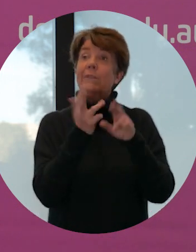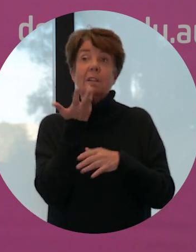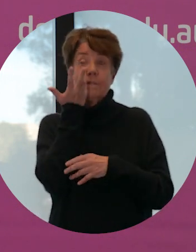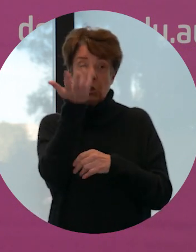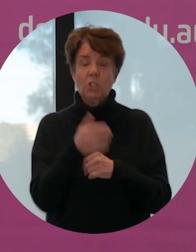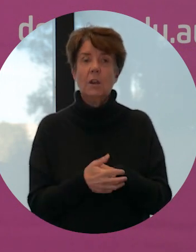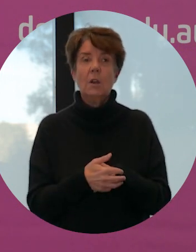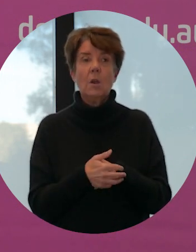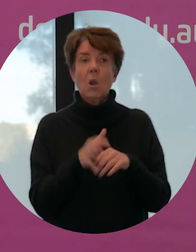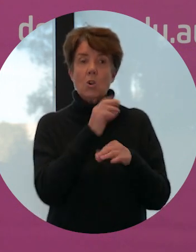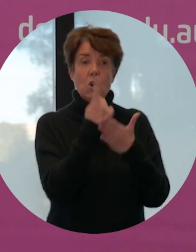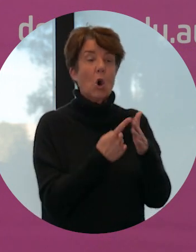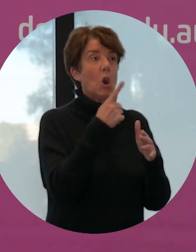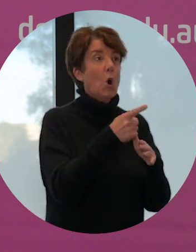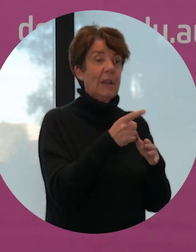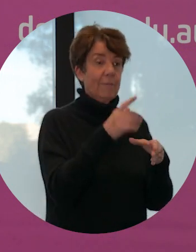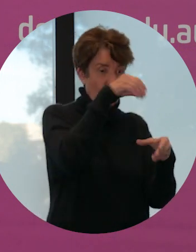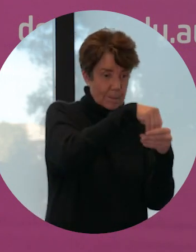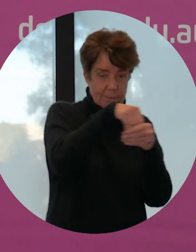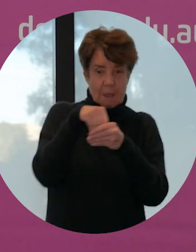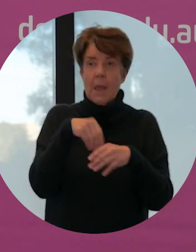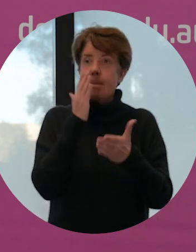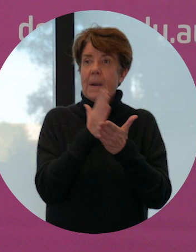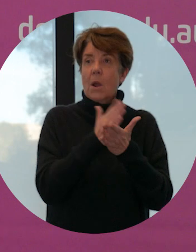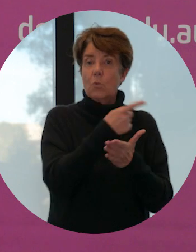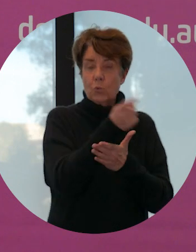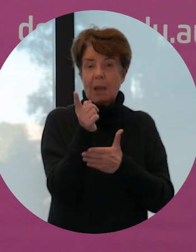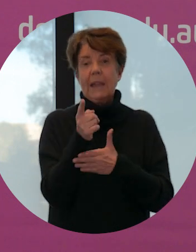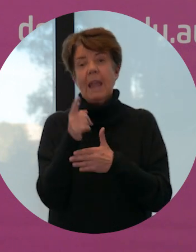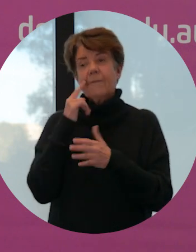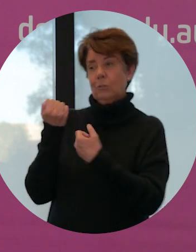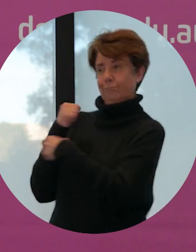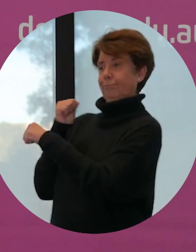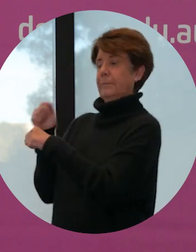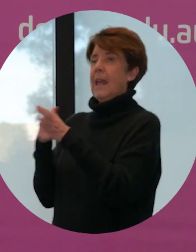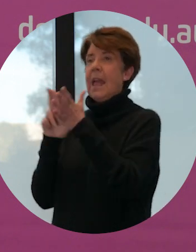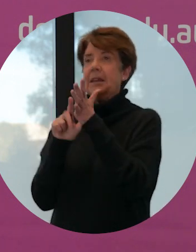it's not just for containment, but is too against microorganisms, which are responsible